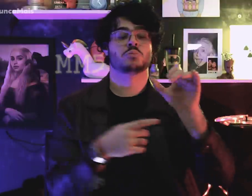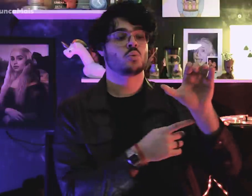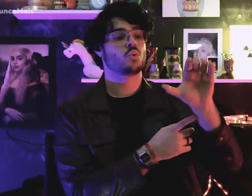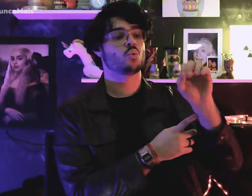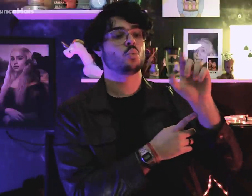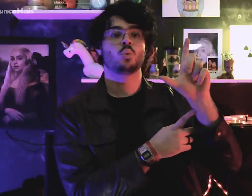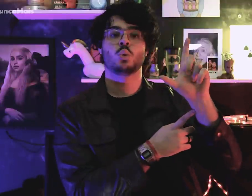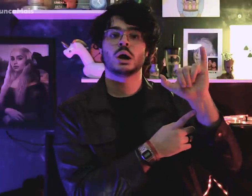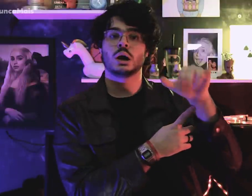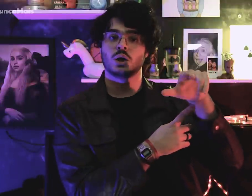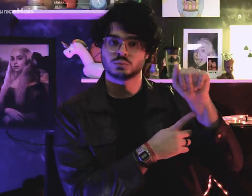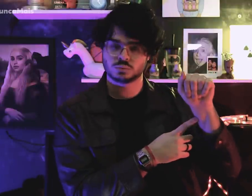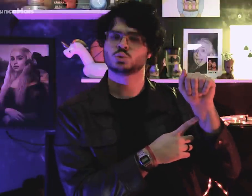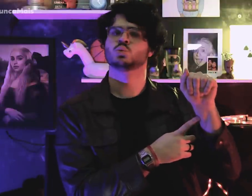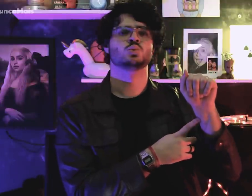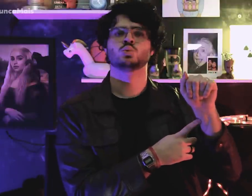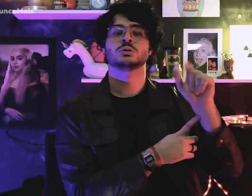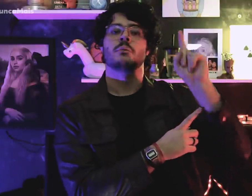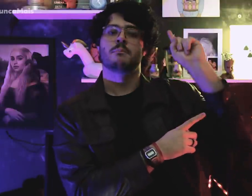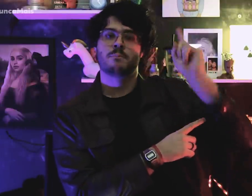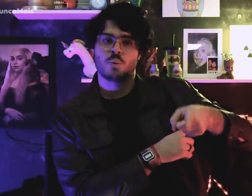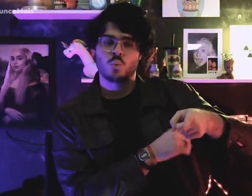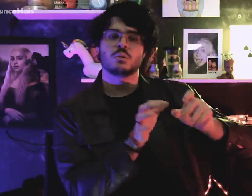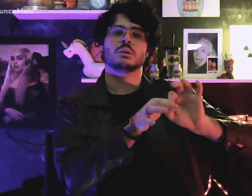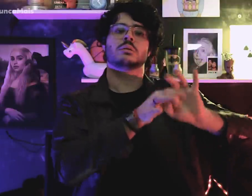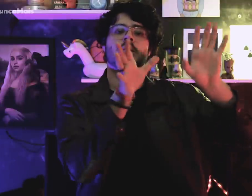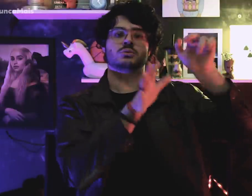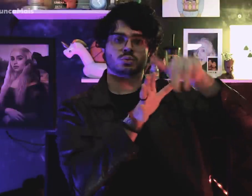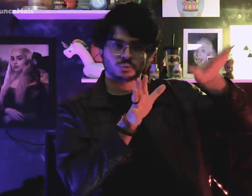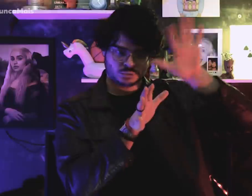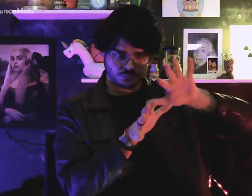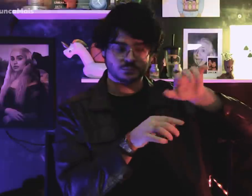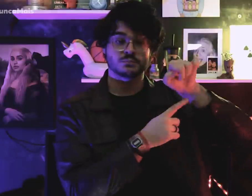COLINA (National Liberation Command),